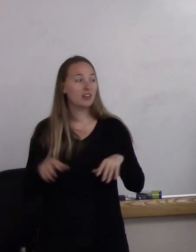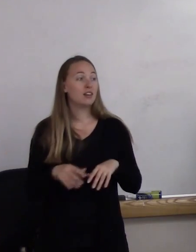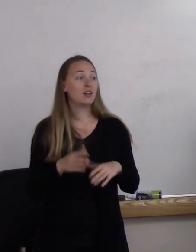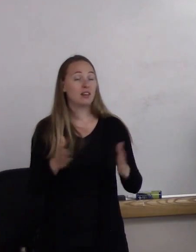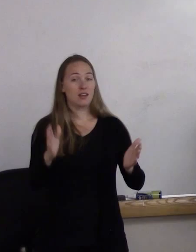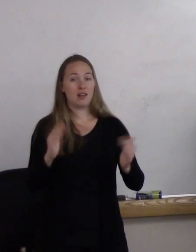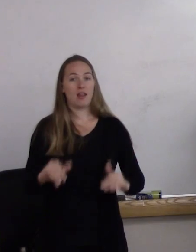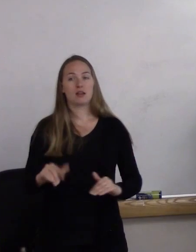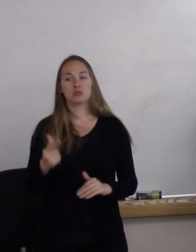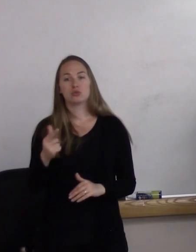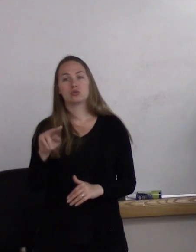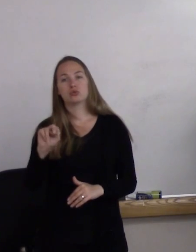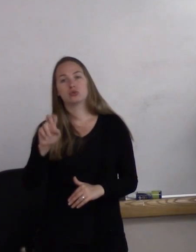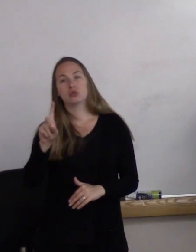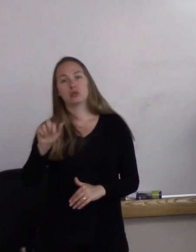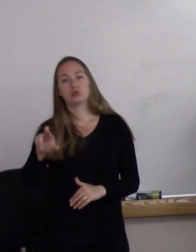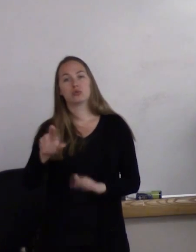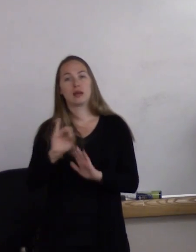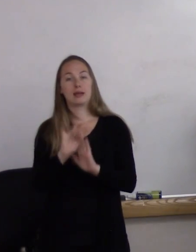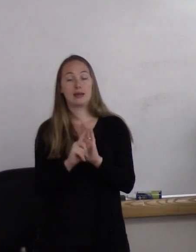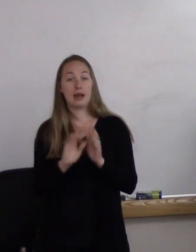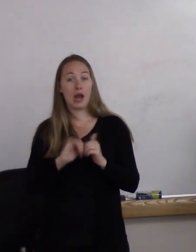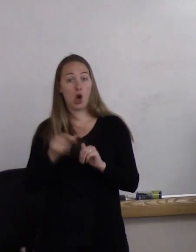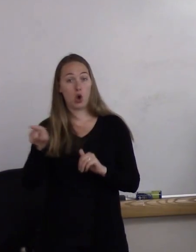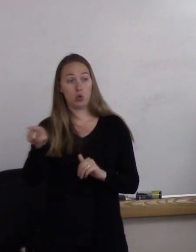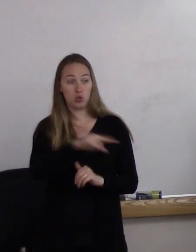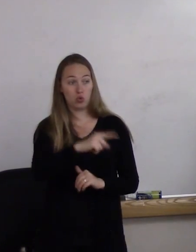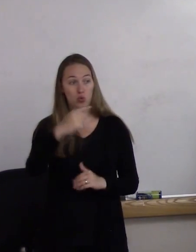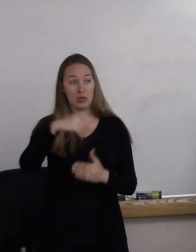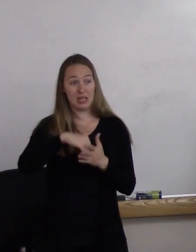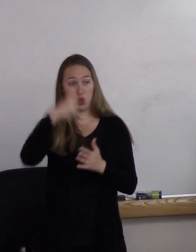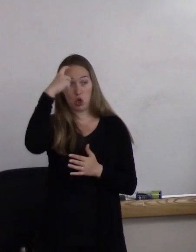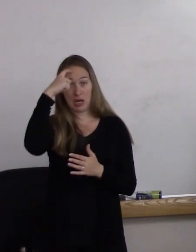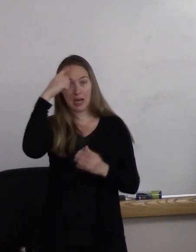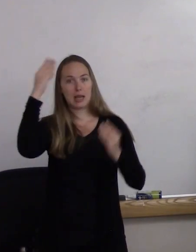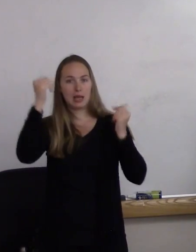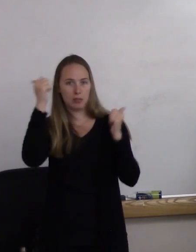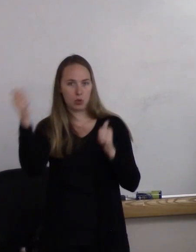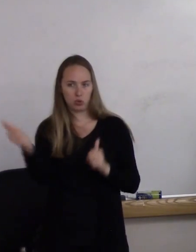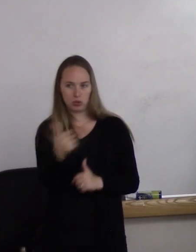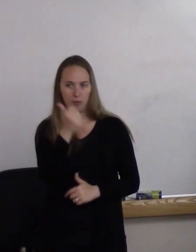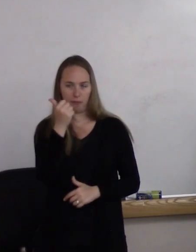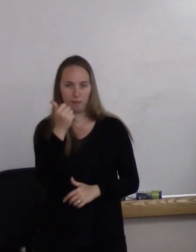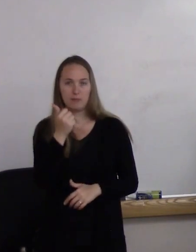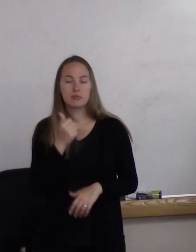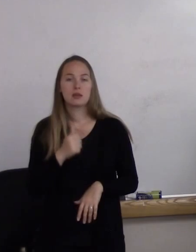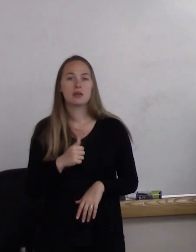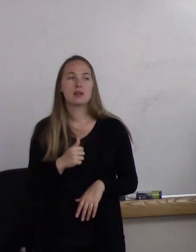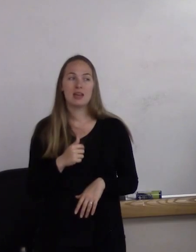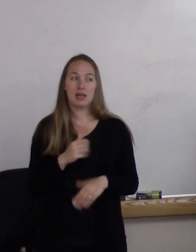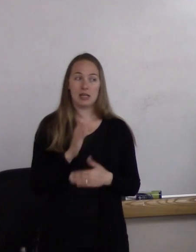It's how you, in your head, think about yourself. It is part of the chemistry